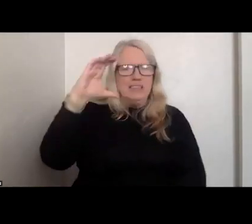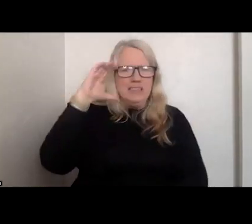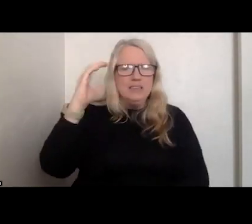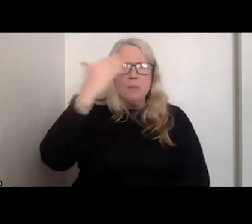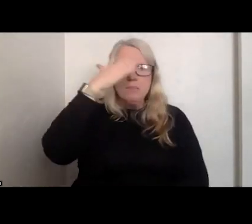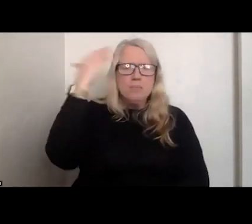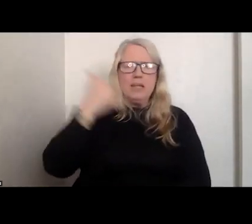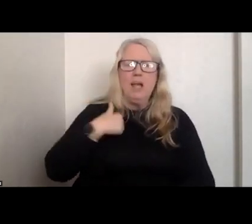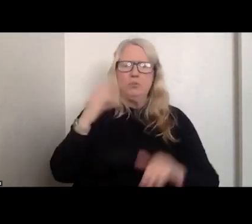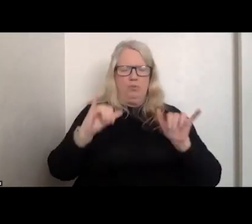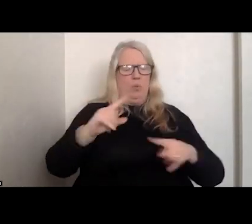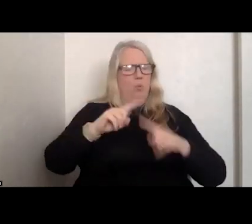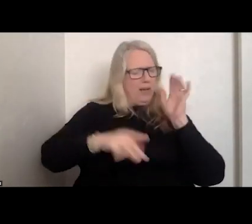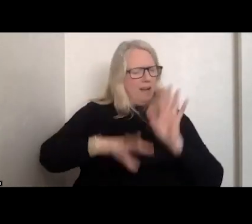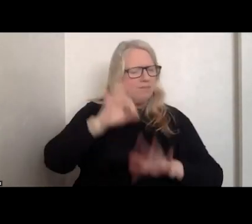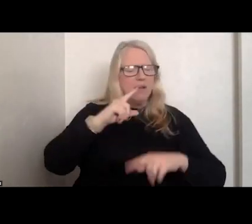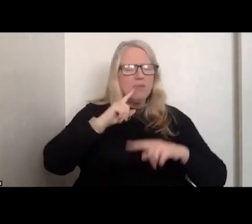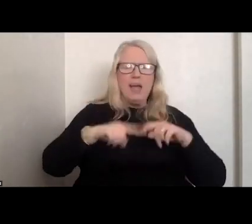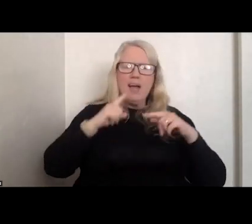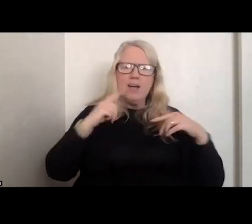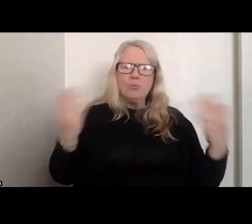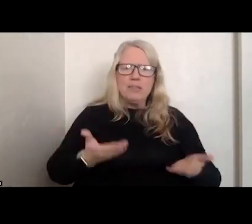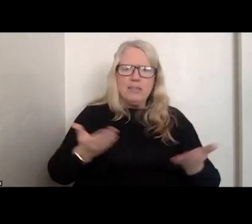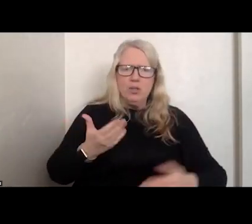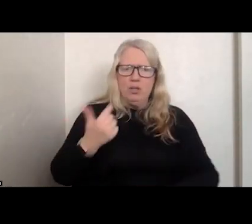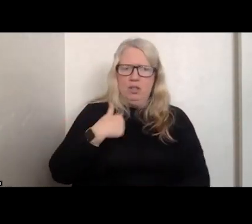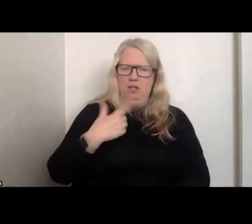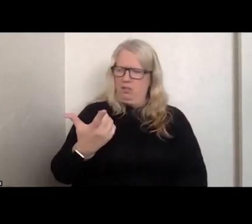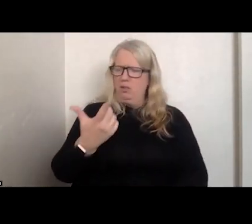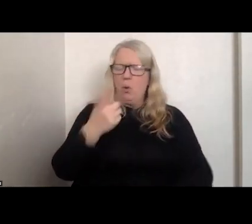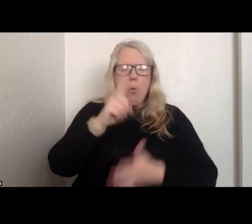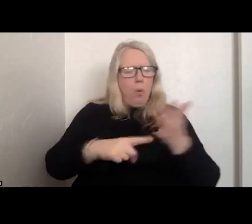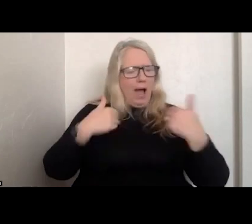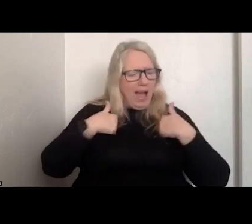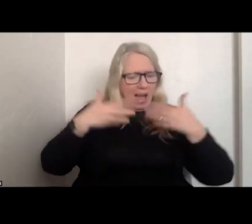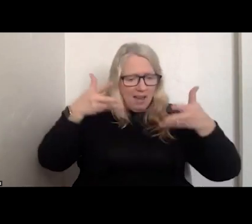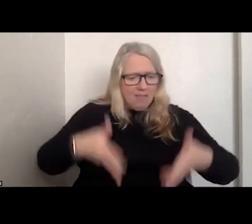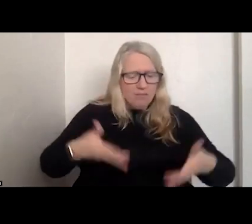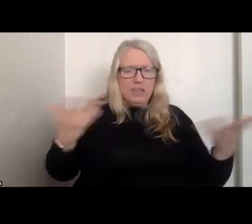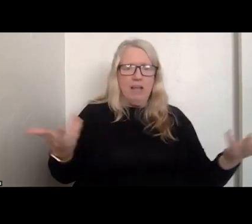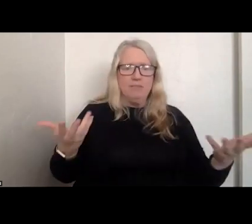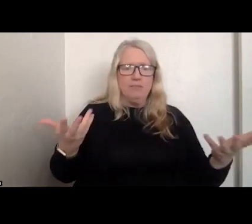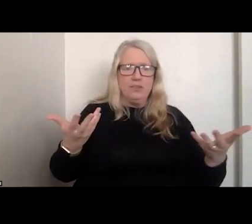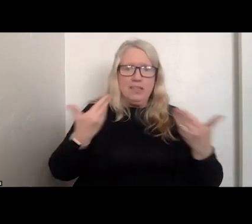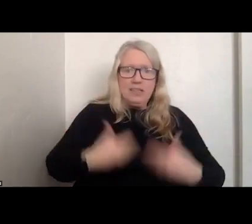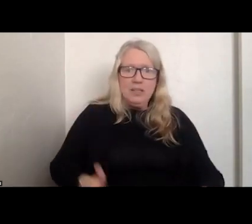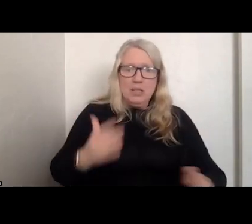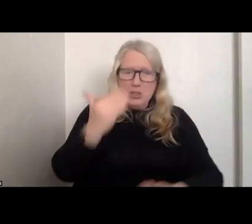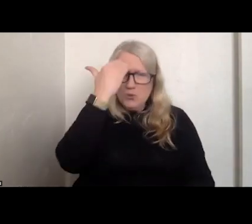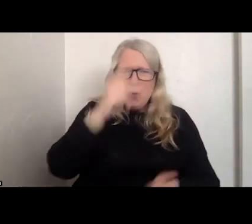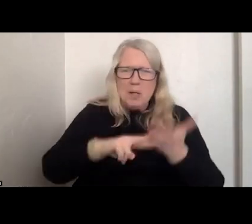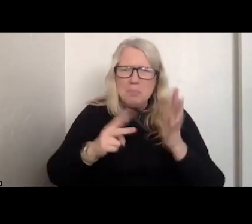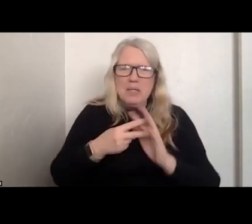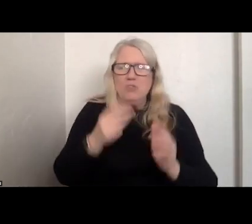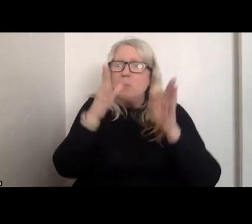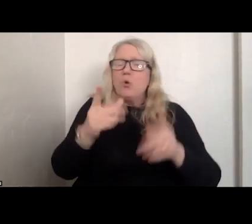FOUND WHEN I WAS OUT HERE WAS THAT THE ONLY THING I HAD LEFT WAS MY VOICE. JUST SO HAVE SOMEONE LISTEN TO ME.